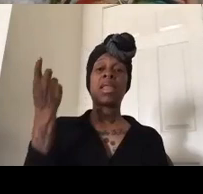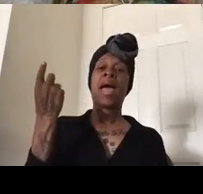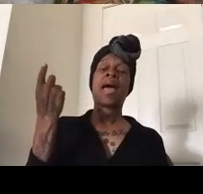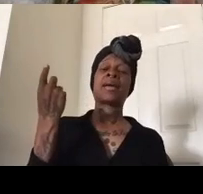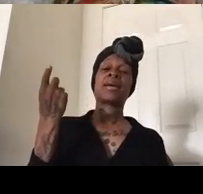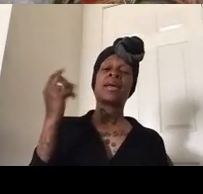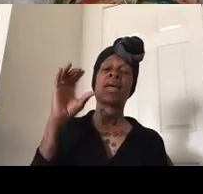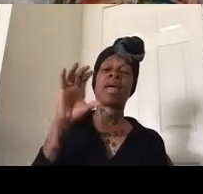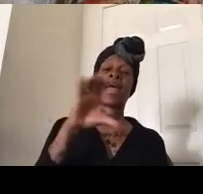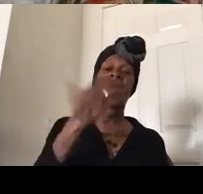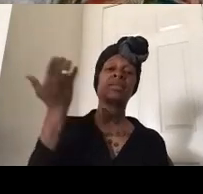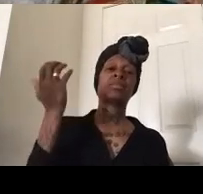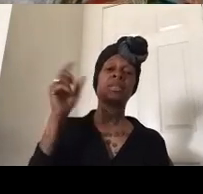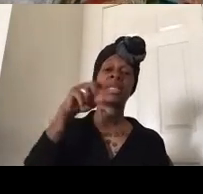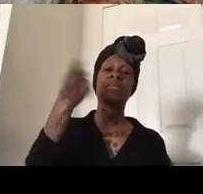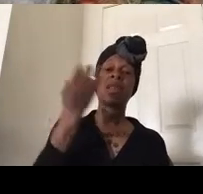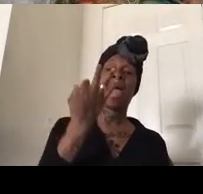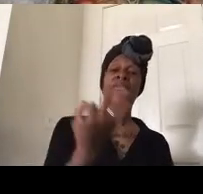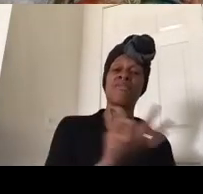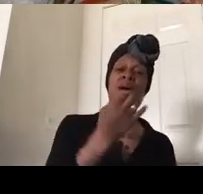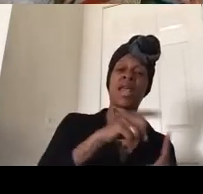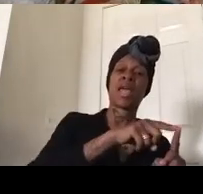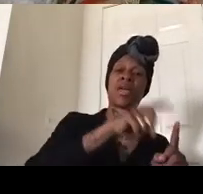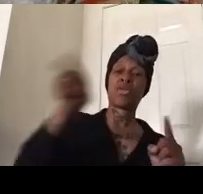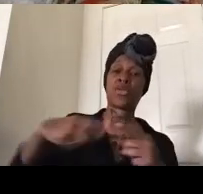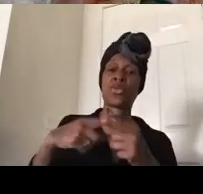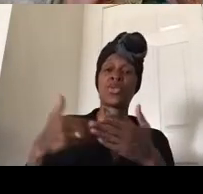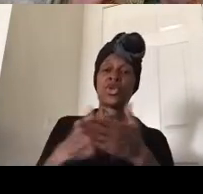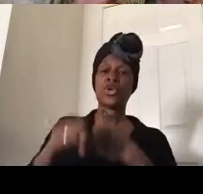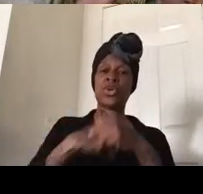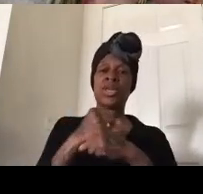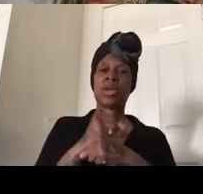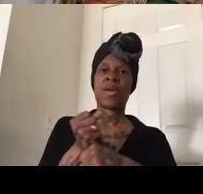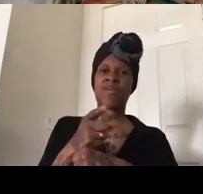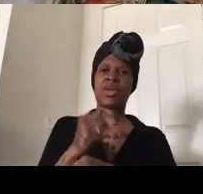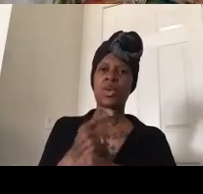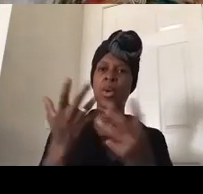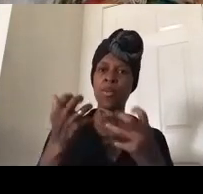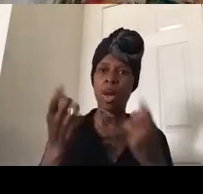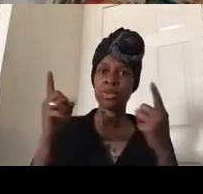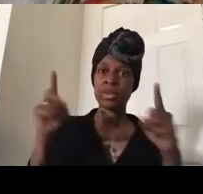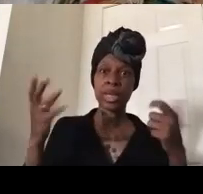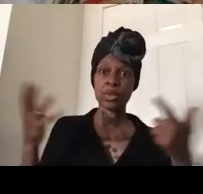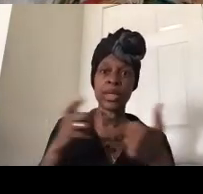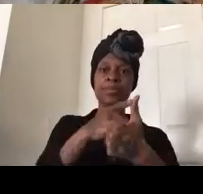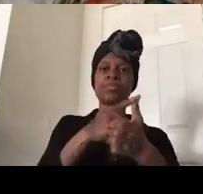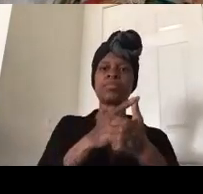friday to new year every year where we're saying we wanted to do three things build black mean contribute to black